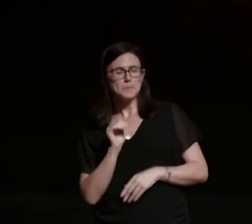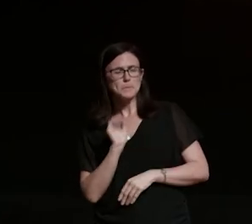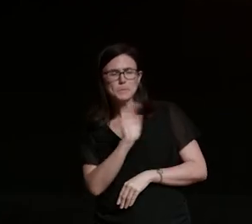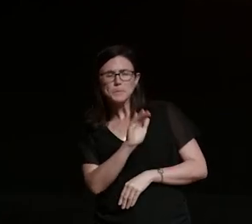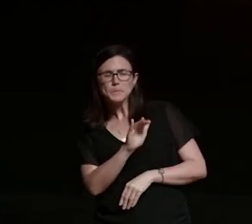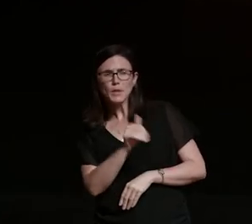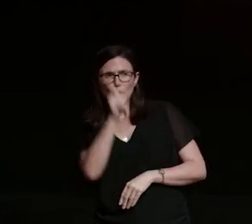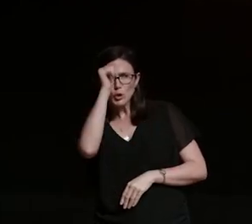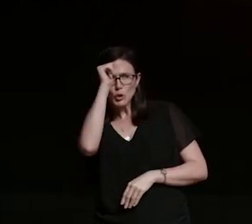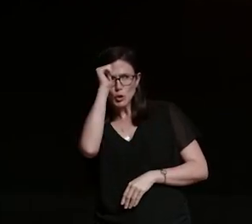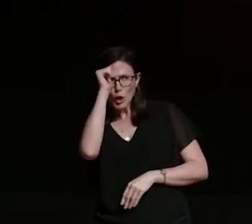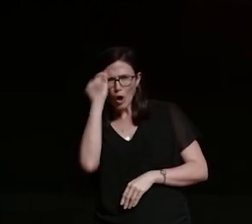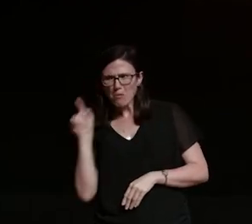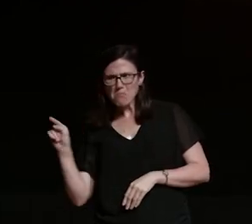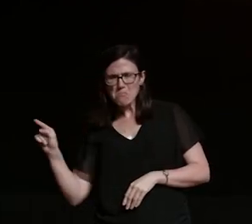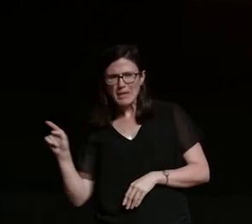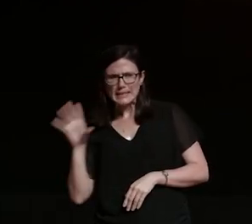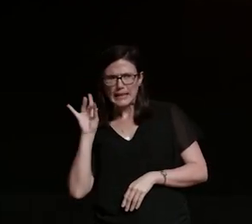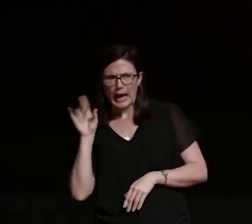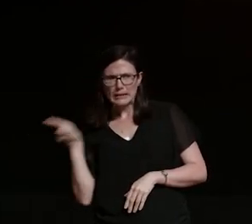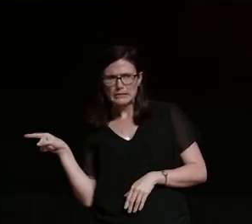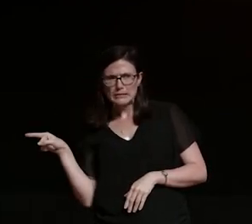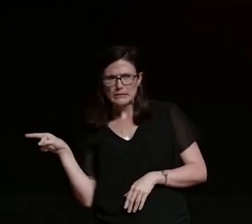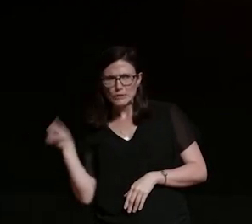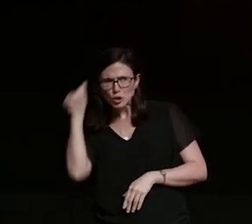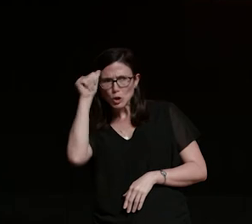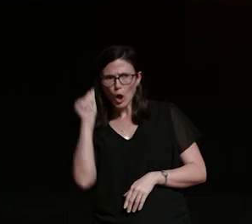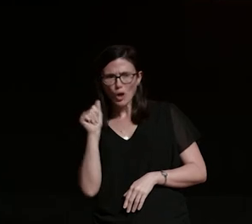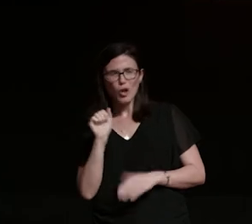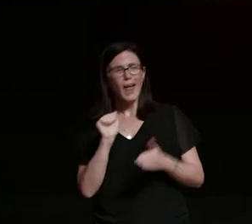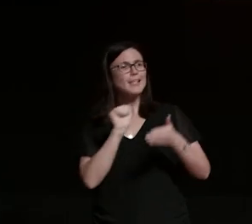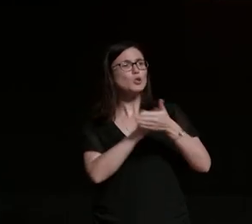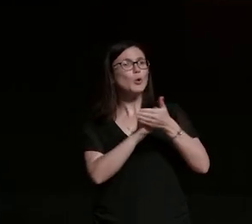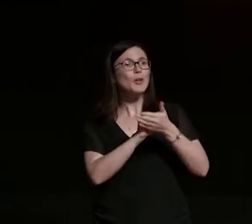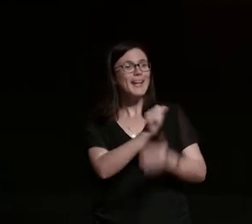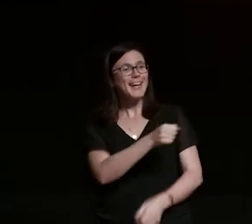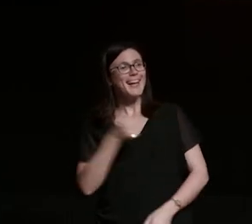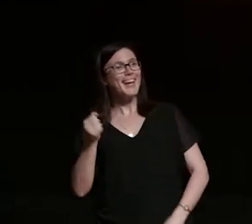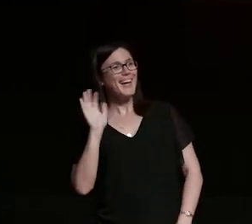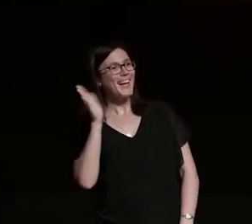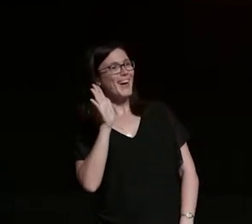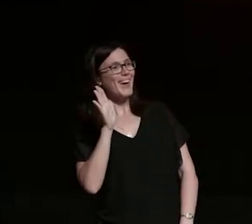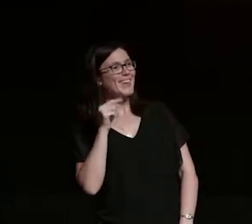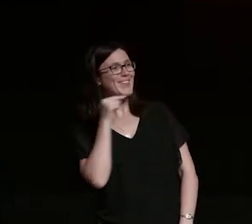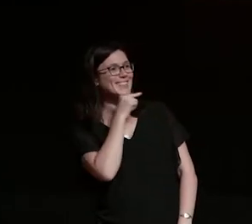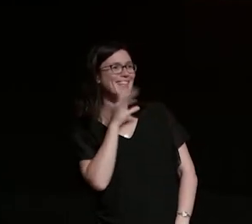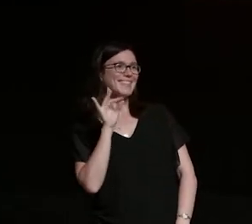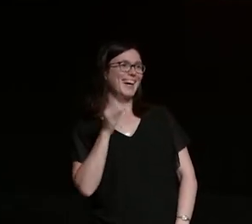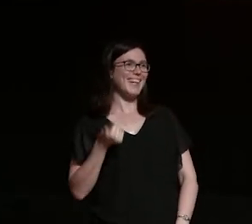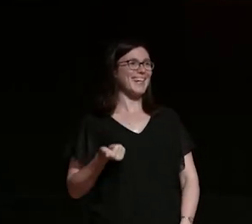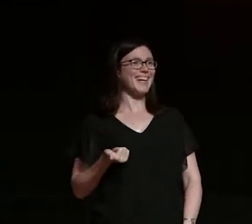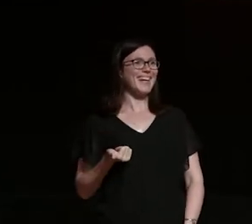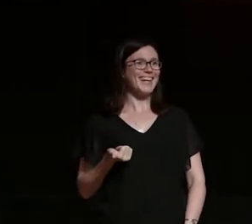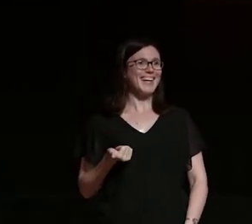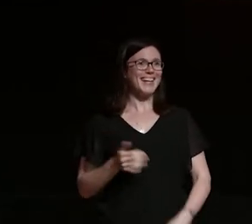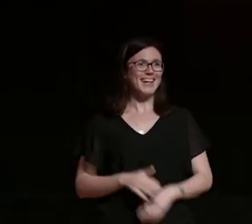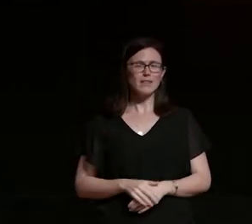that he was gay sort of a door-to-door coming-out service um we actually knew that about him